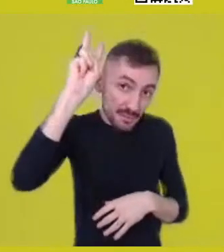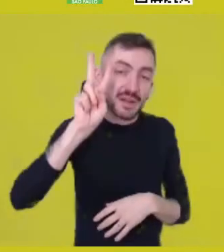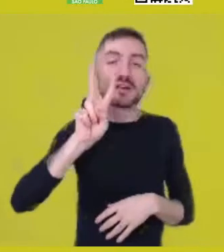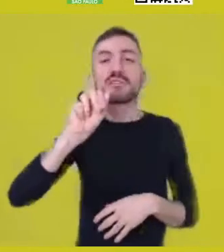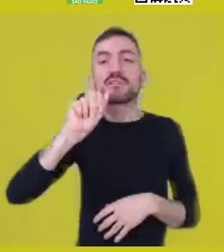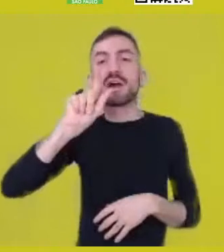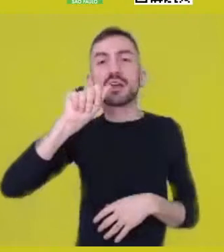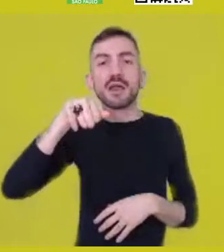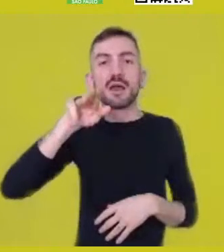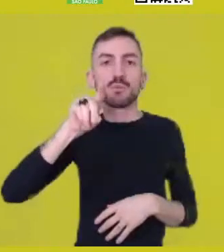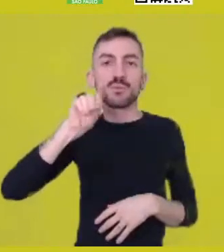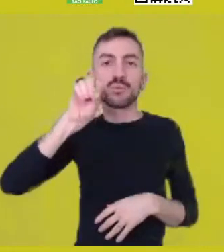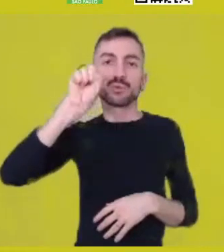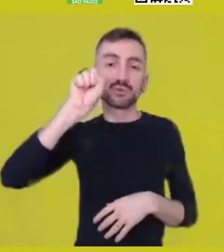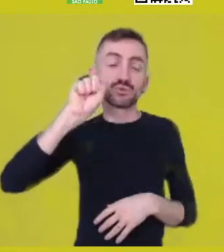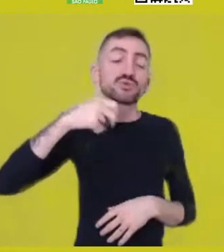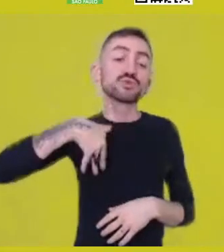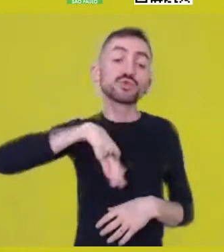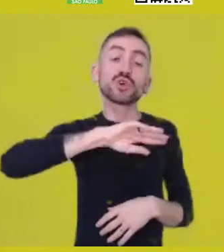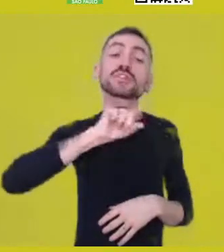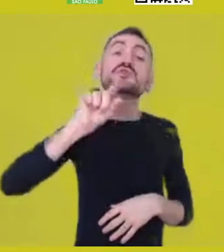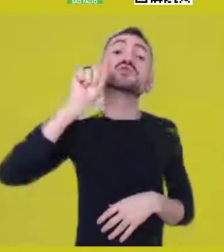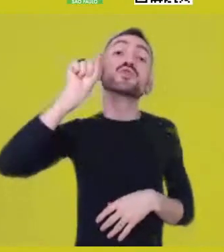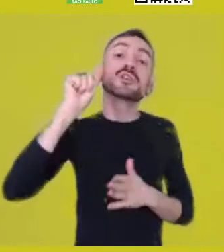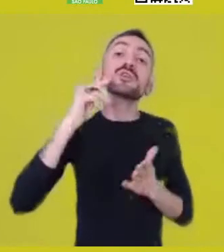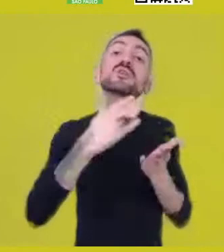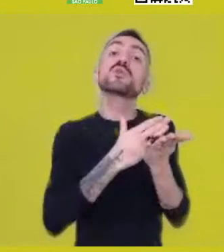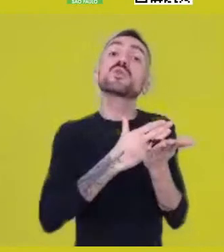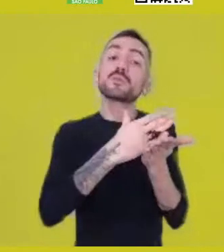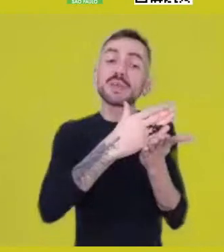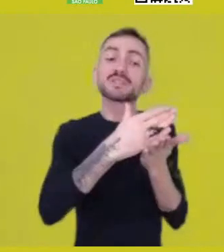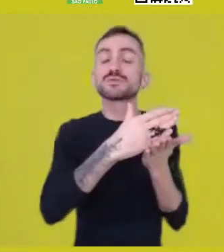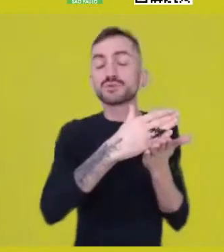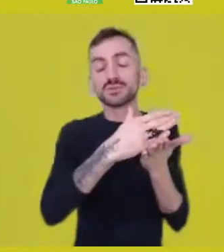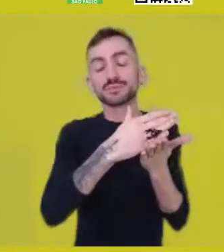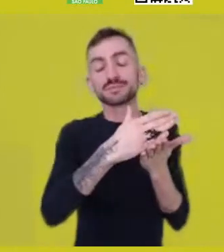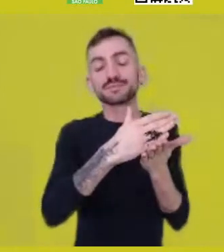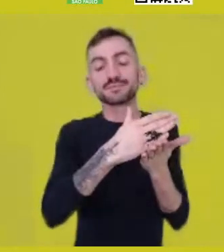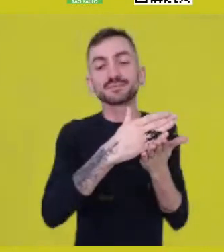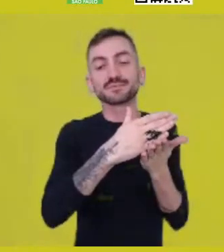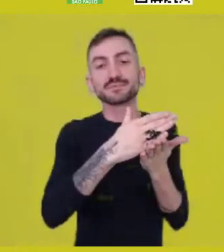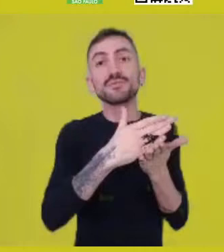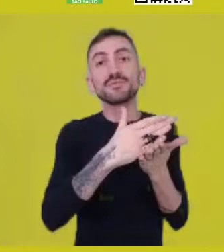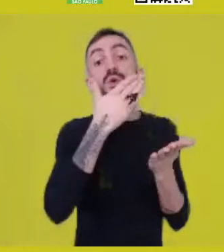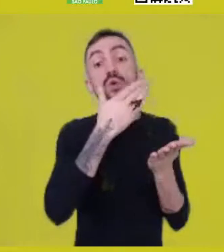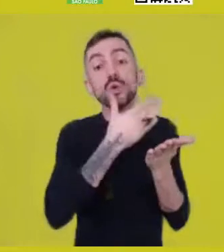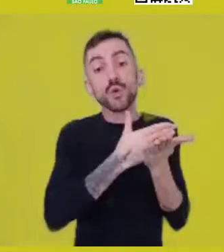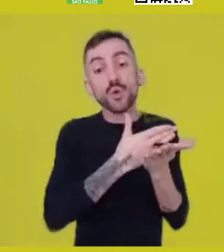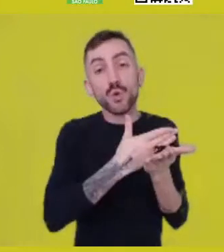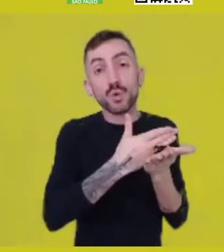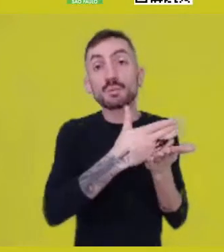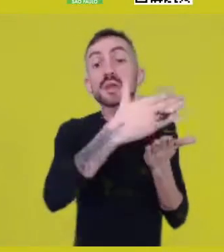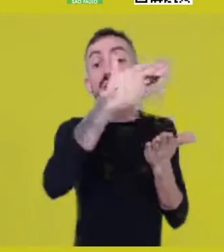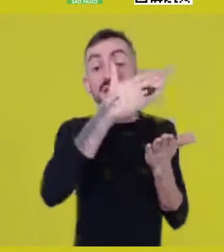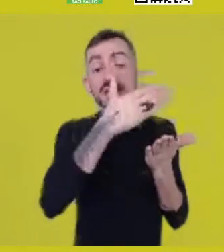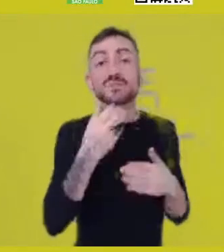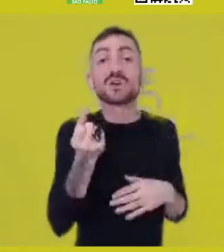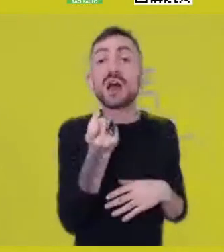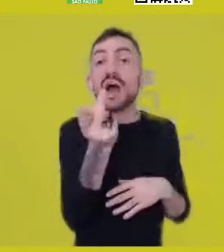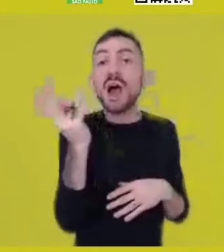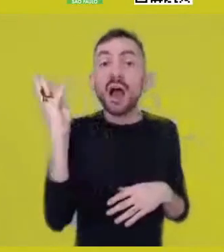we chose, as starting point, to begin with poetic practices of reality.